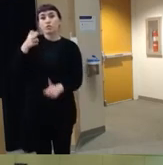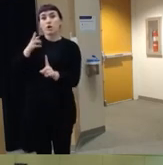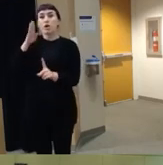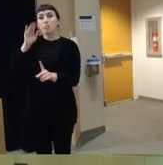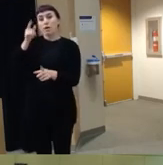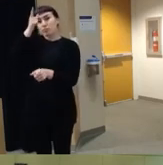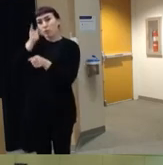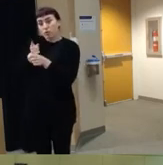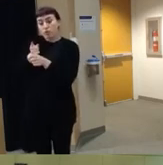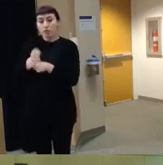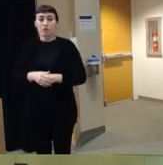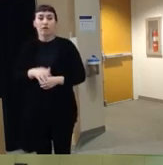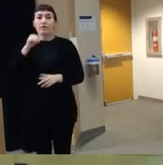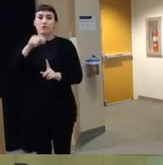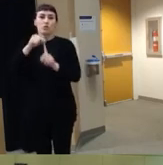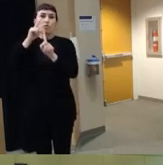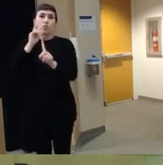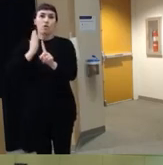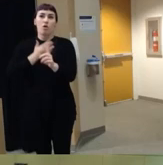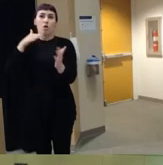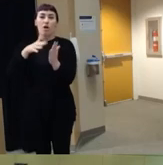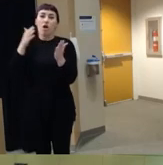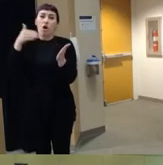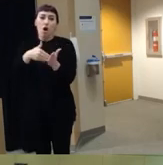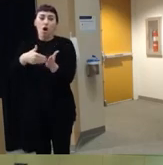um this isn't unique to our study we see this often in studies of firearm